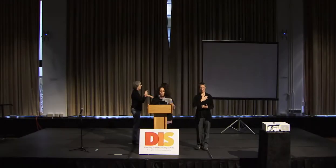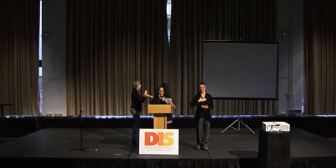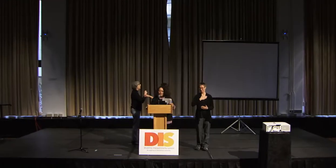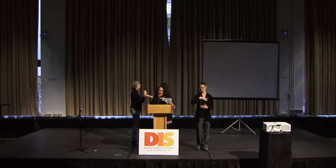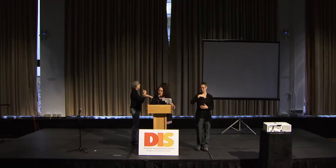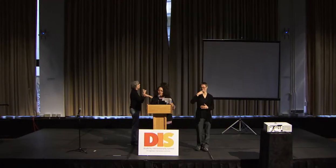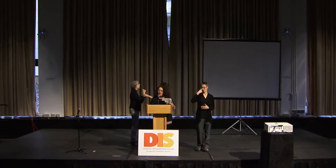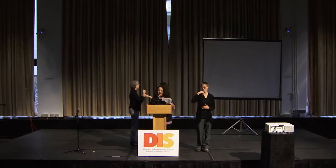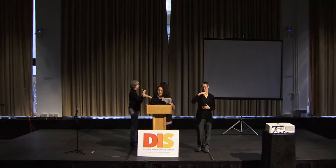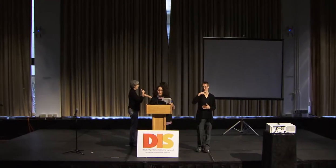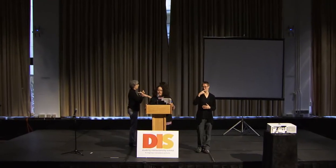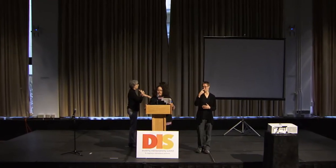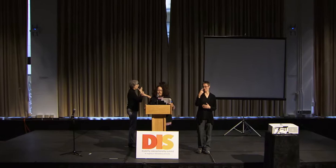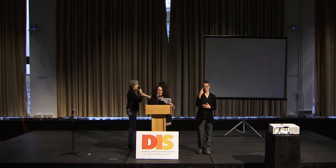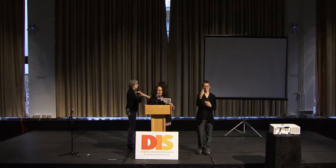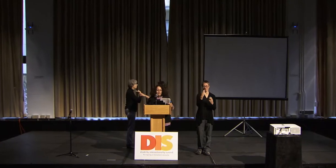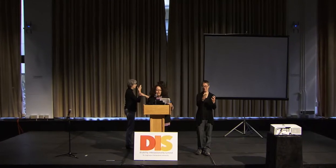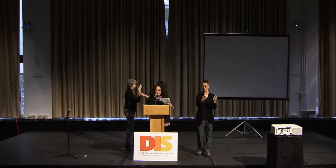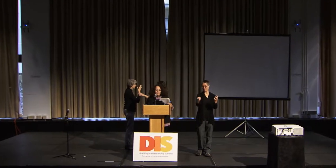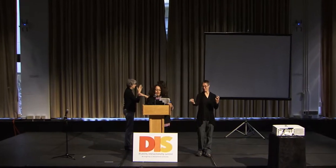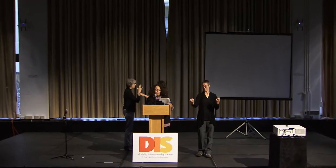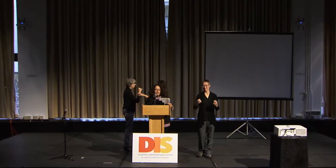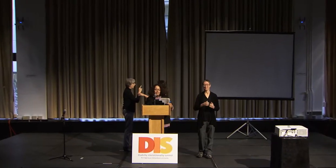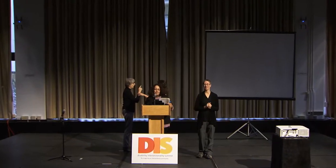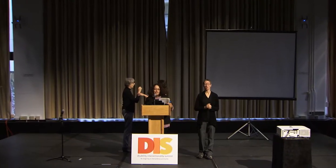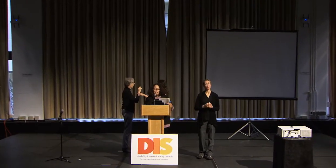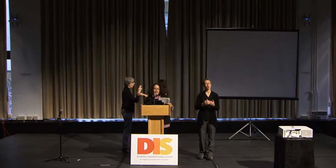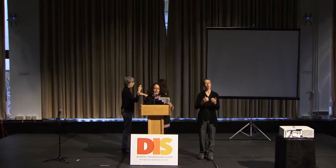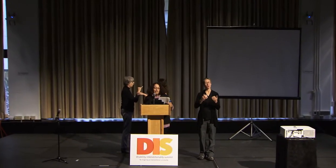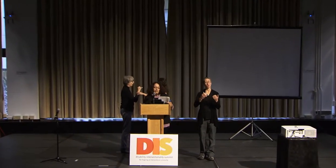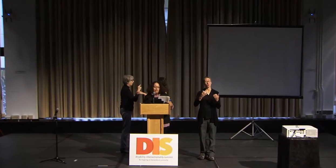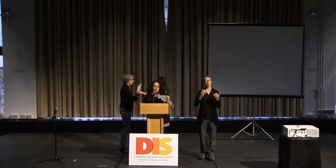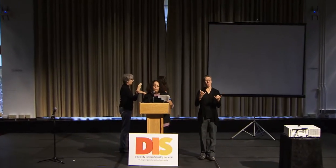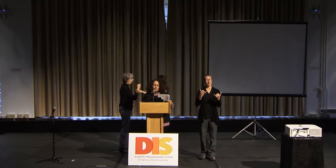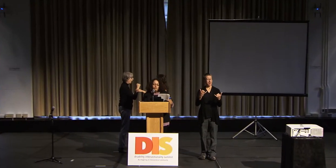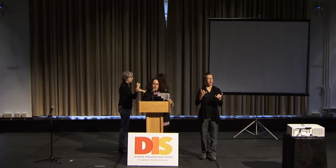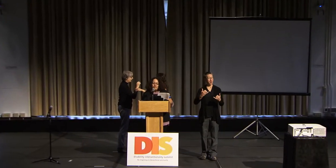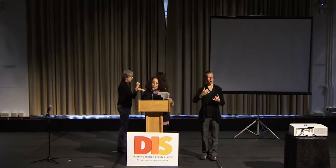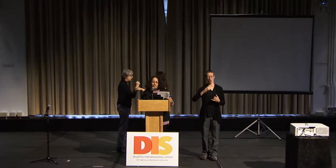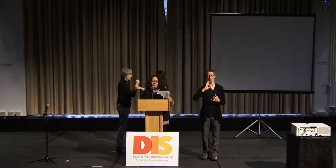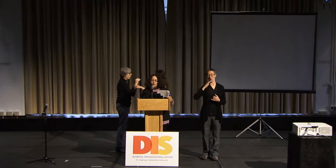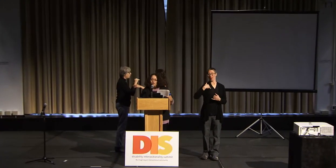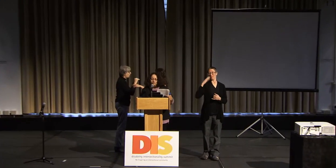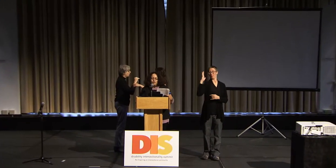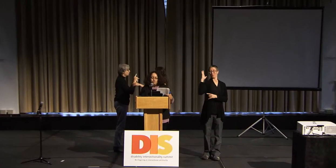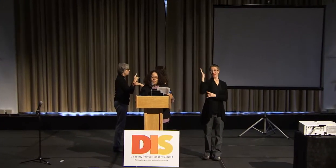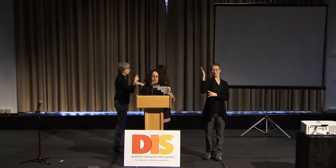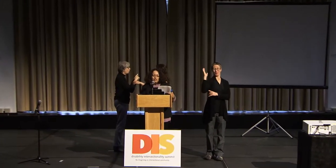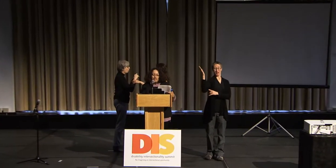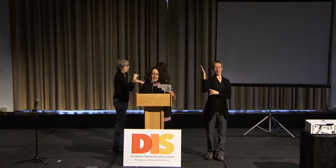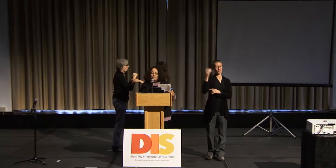Right now, we're going to have a presentation by Kerry Thomas called Movements to Move the Marginalized